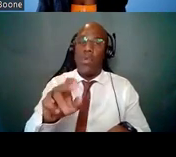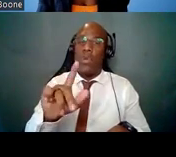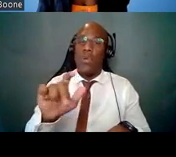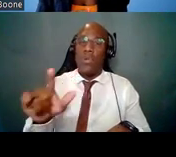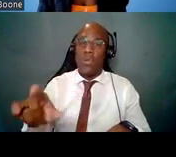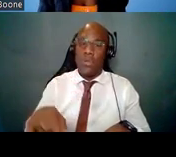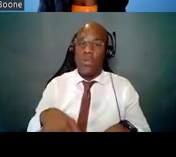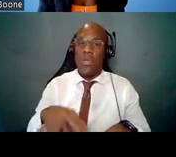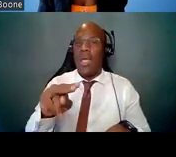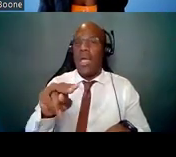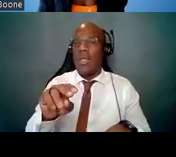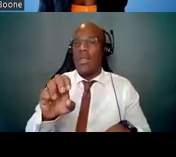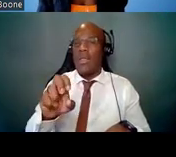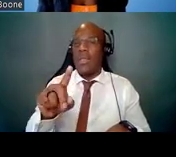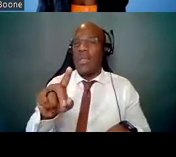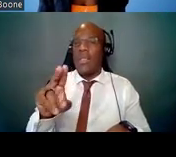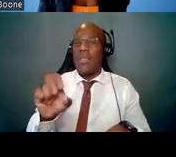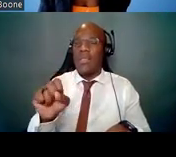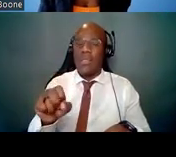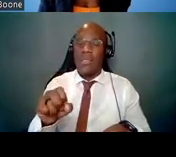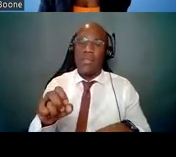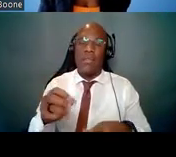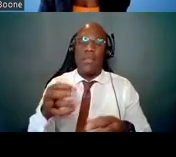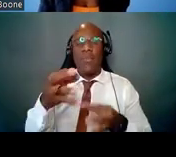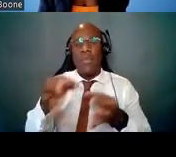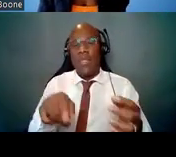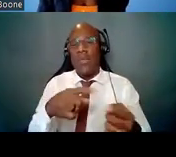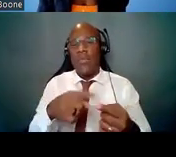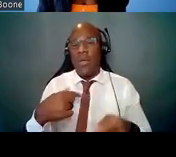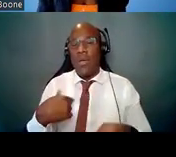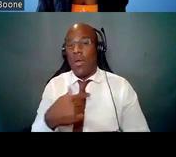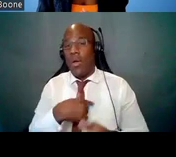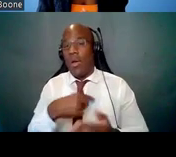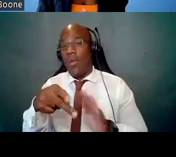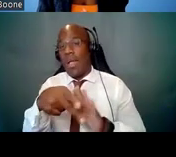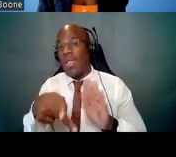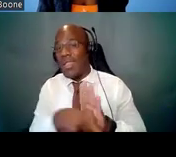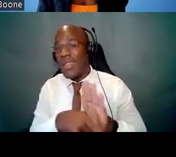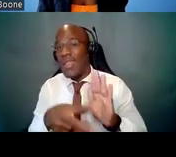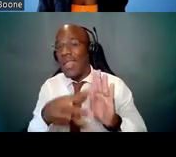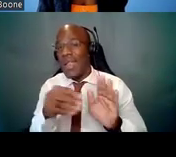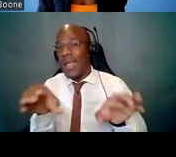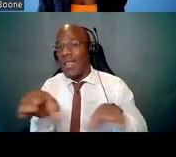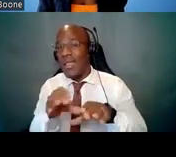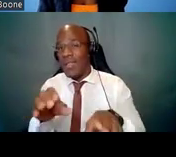as well as activities that impact the grants community. So in addition to providing news,